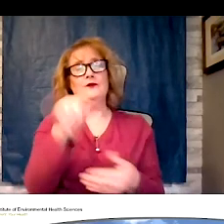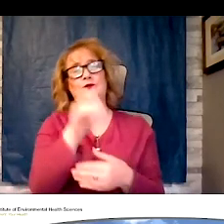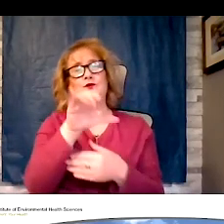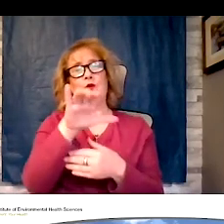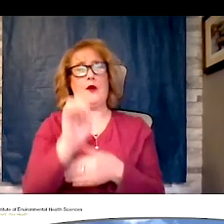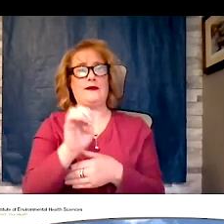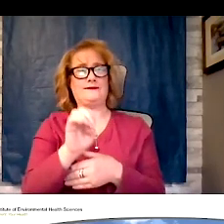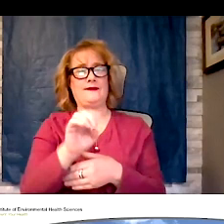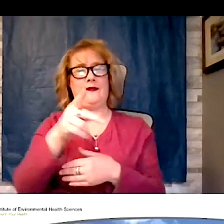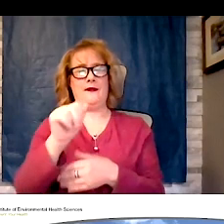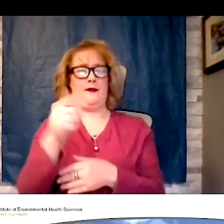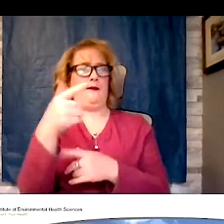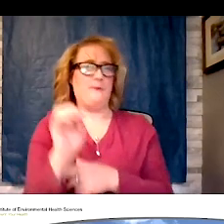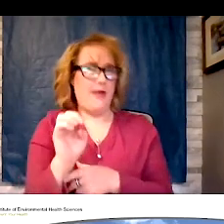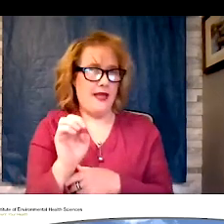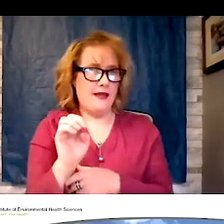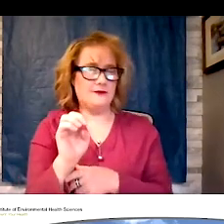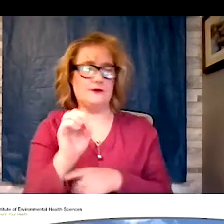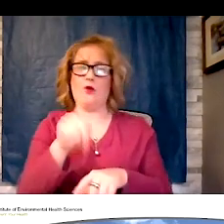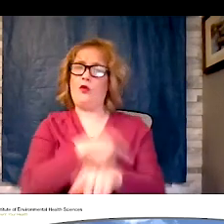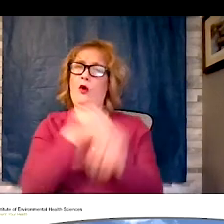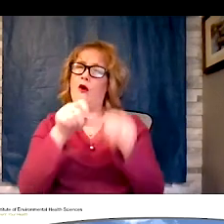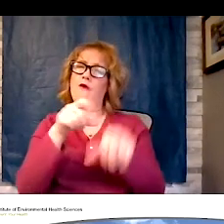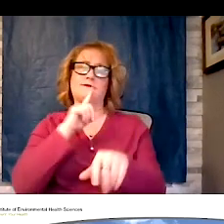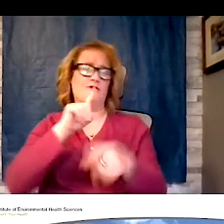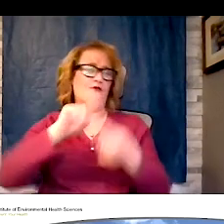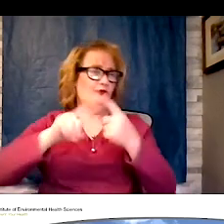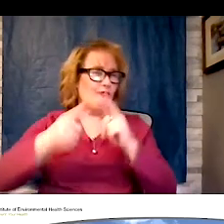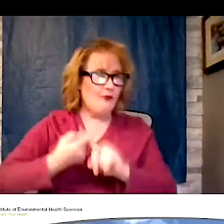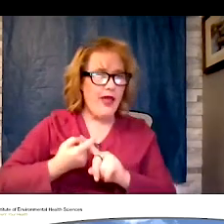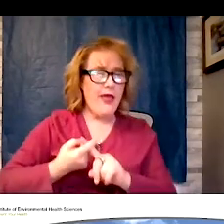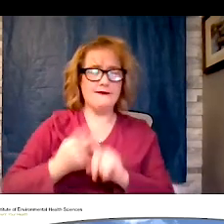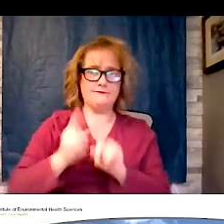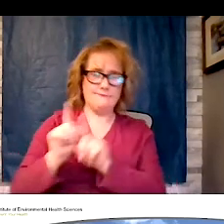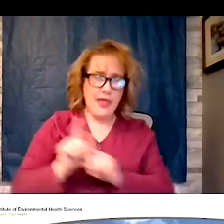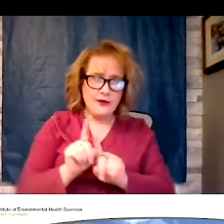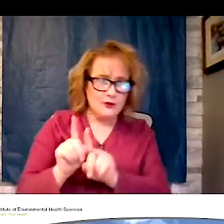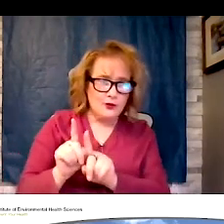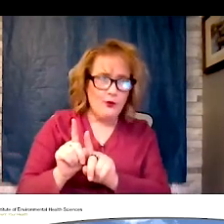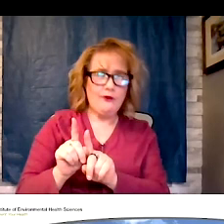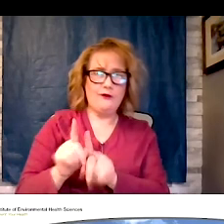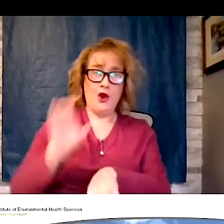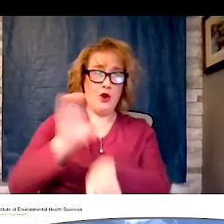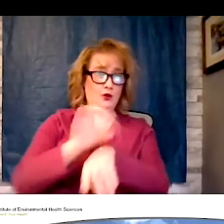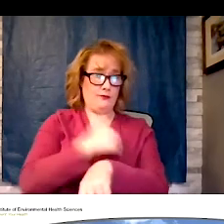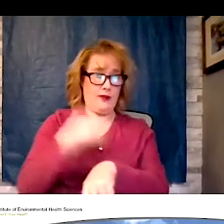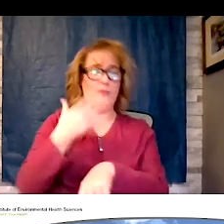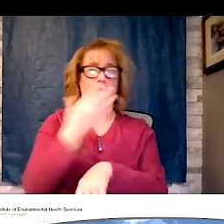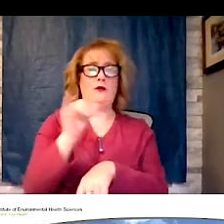honored to introduce Joyce page, long time friend, mentor, church member and colleague. Joyce is a